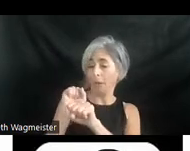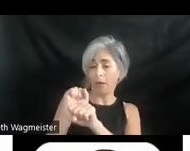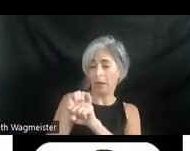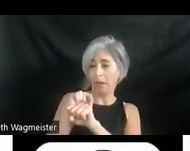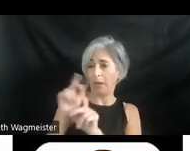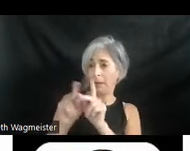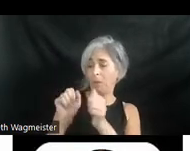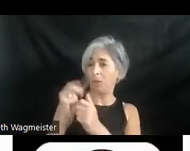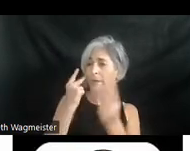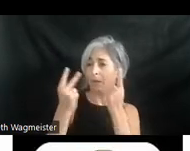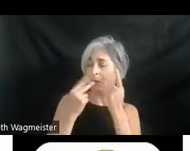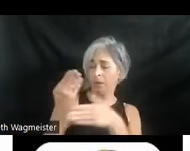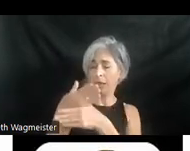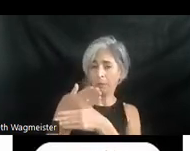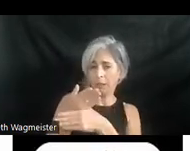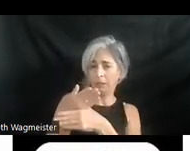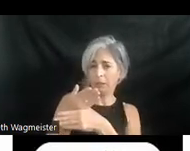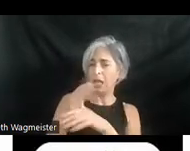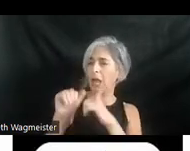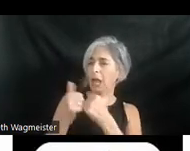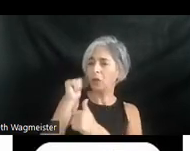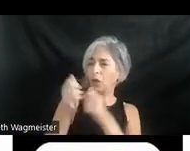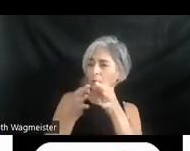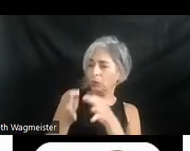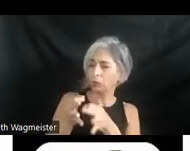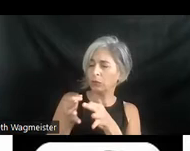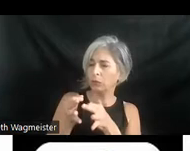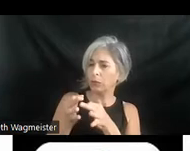visual impairment, how does audio description play a role?